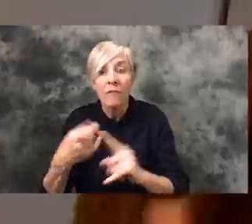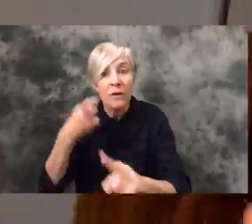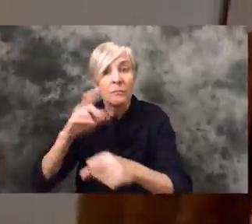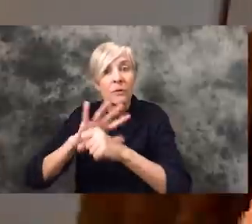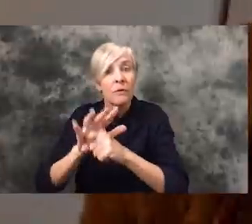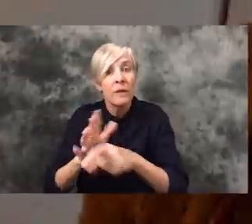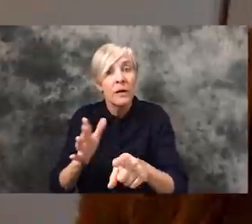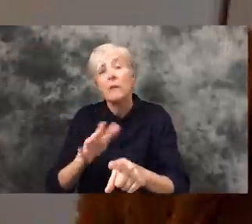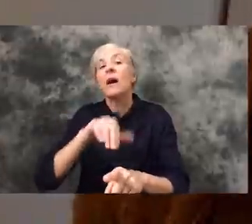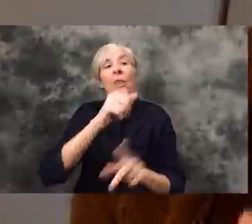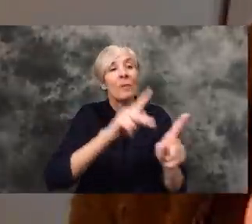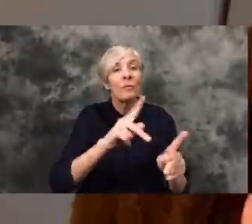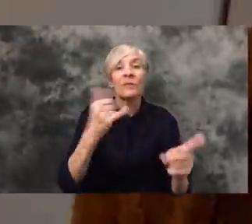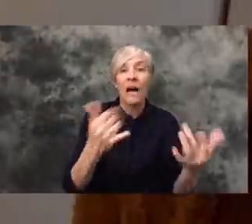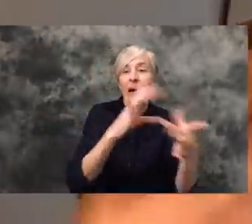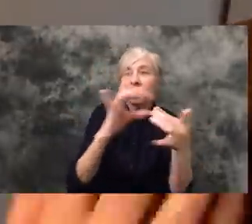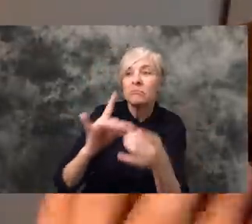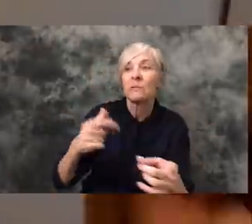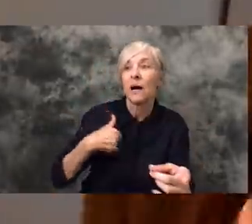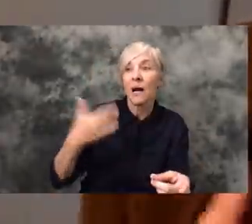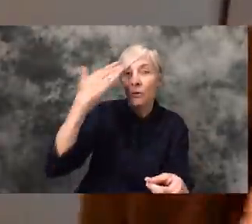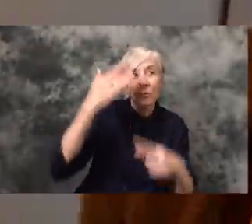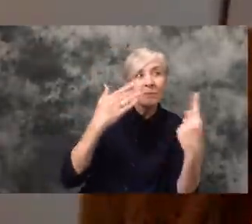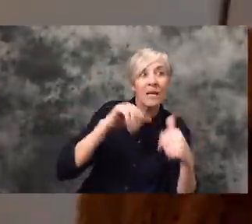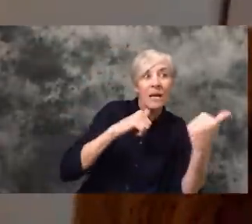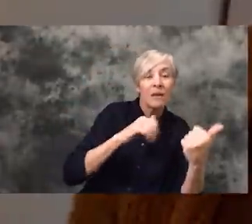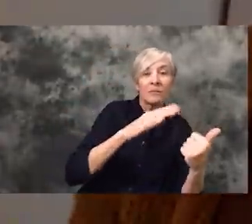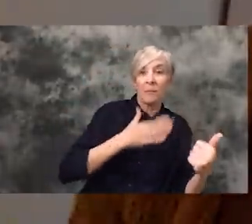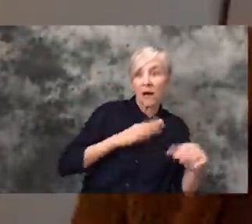conversations about people they know and their family who have it. It's just